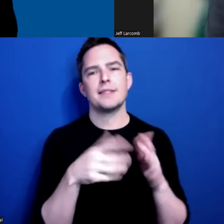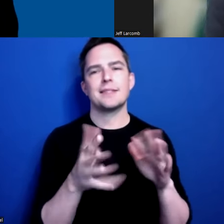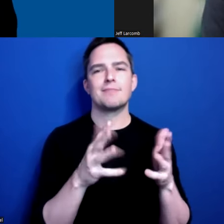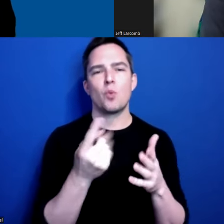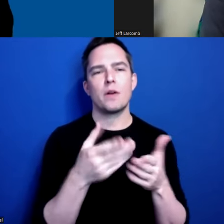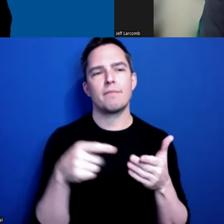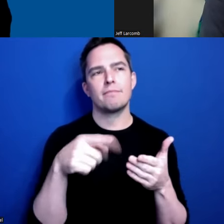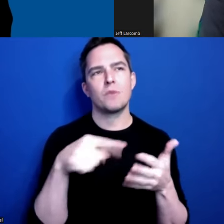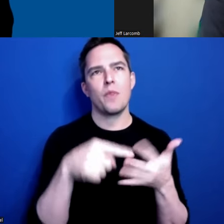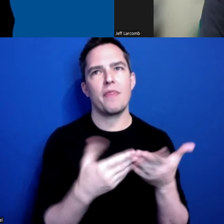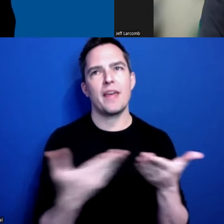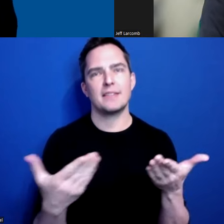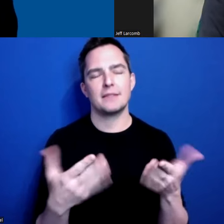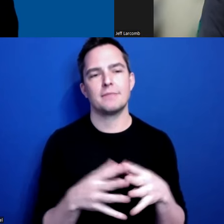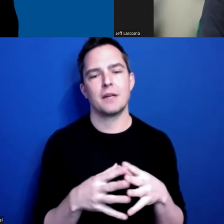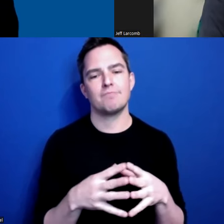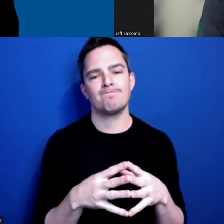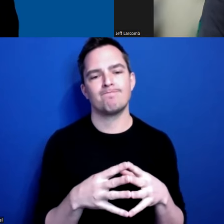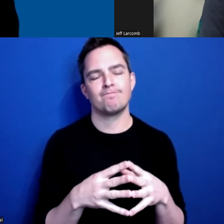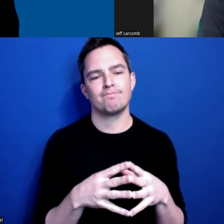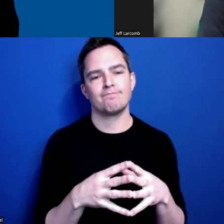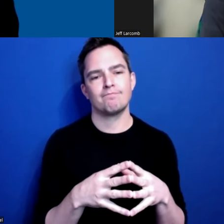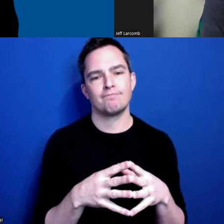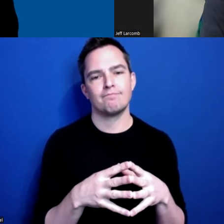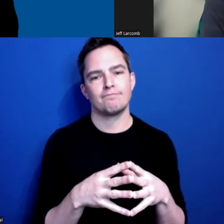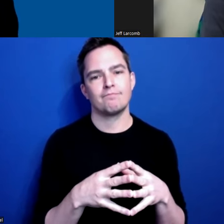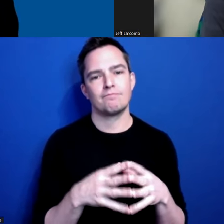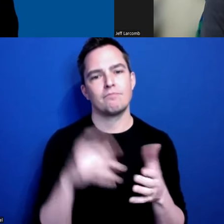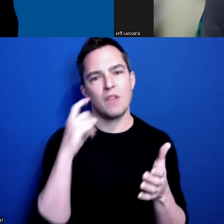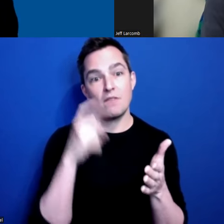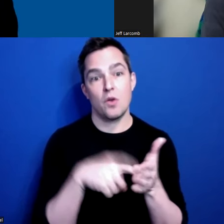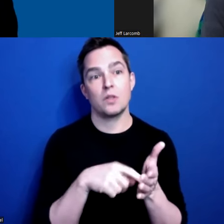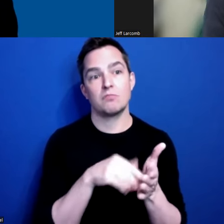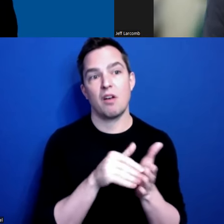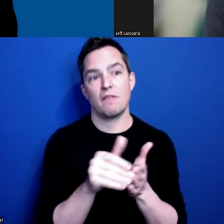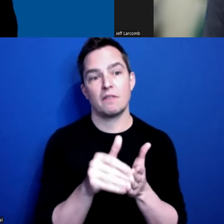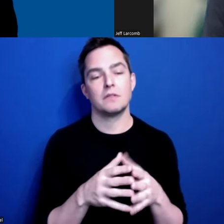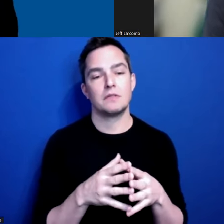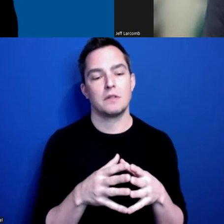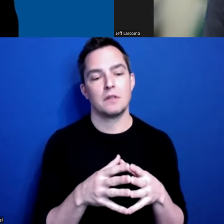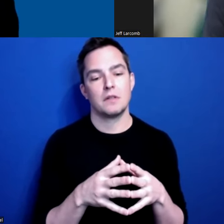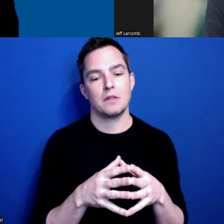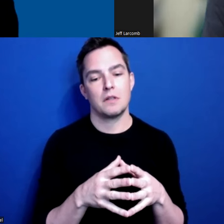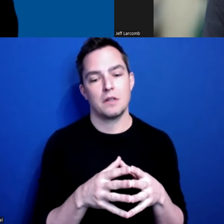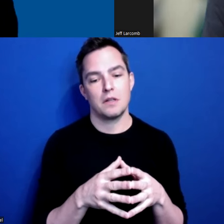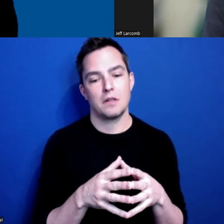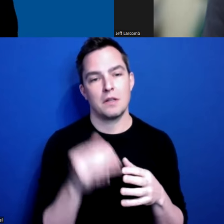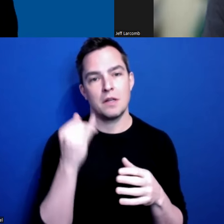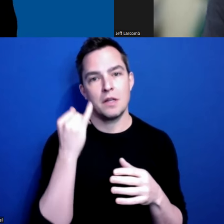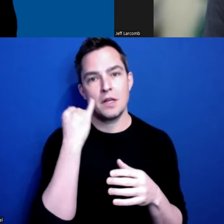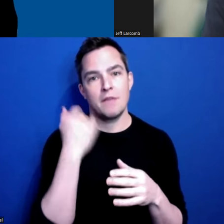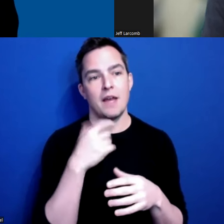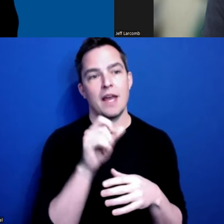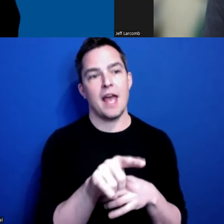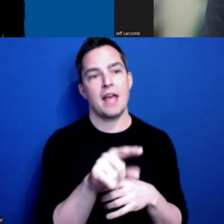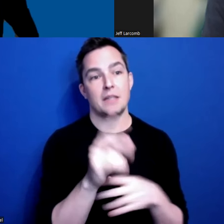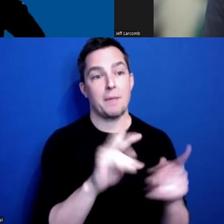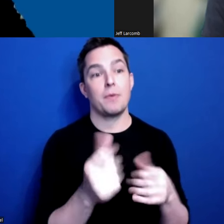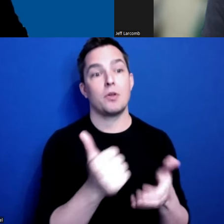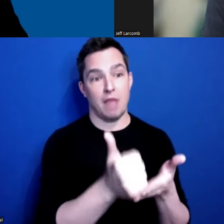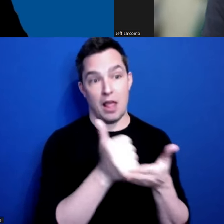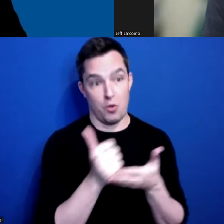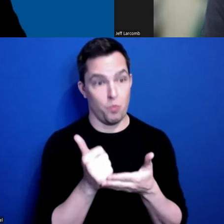that I think I’ve noticed a lot of times that when I do ask for or when people do help me, they feel